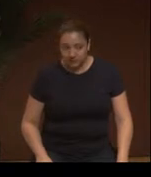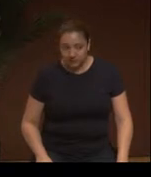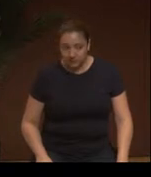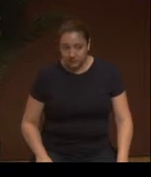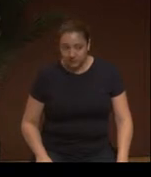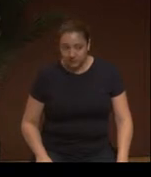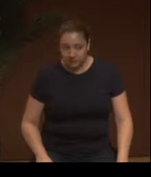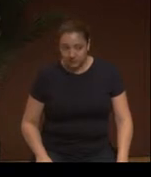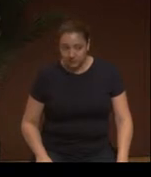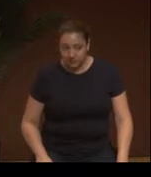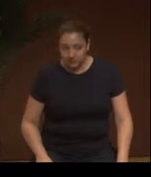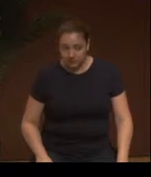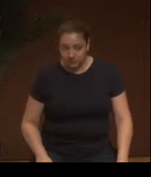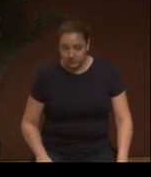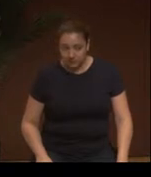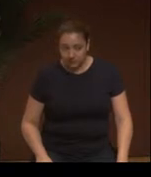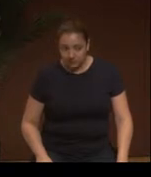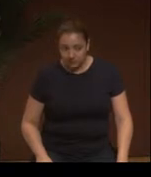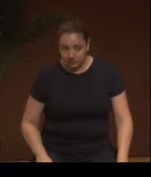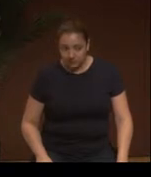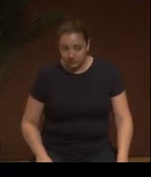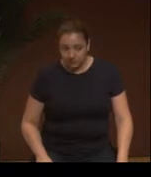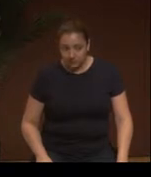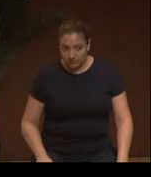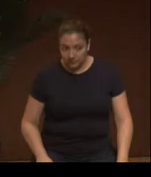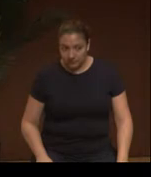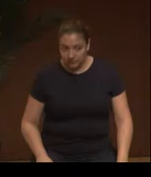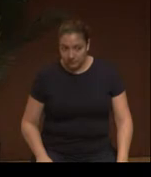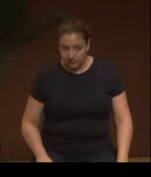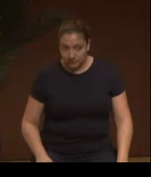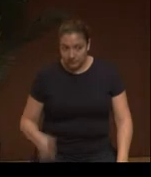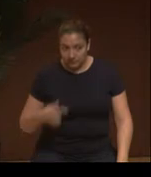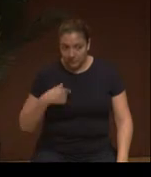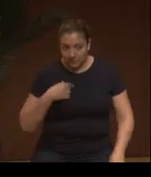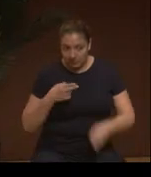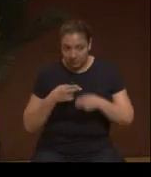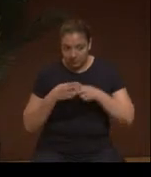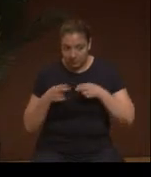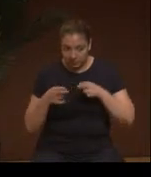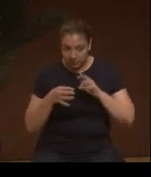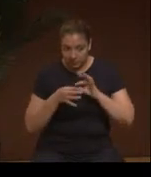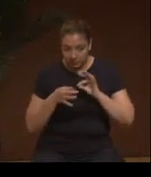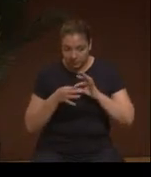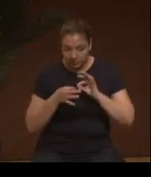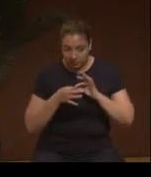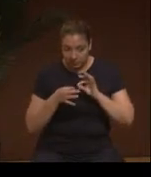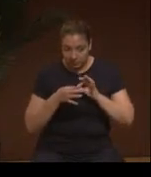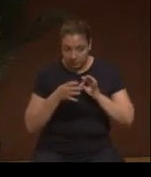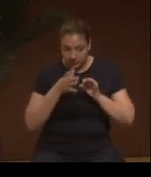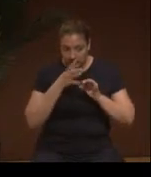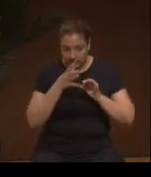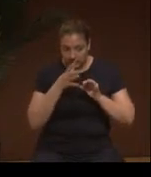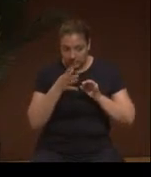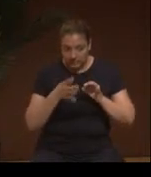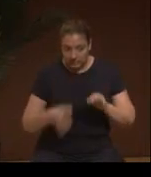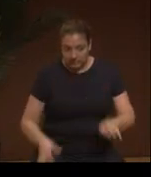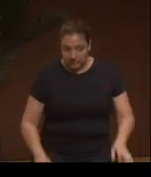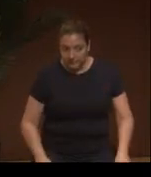So we'll have our young person,